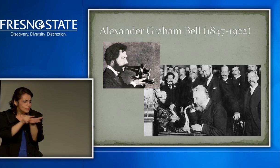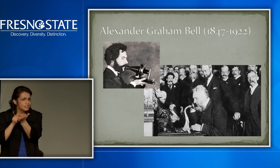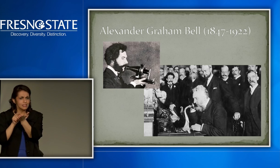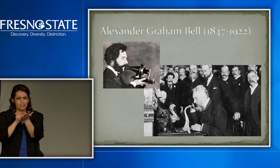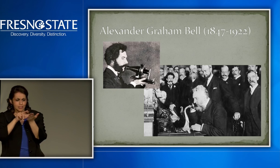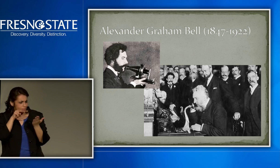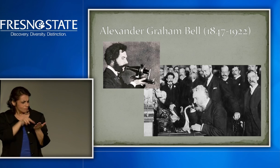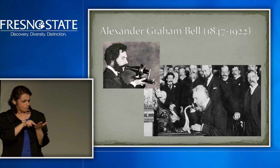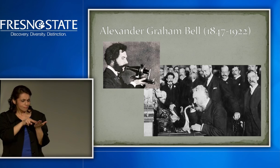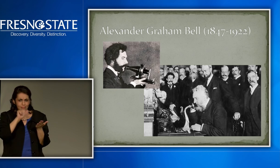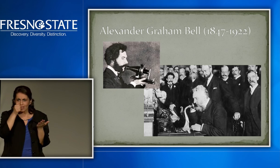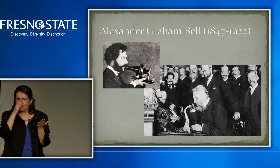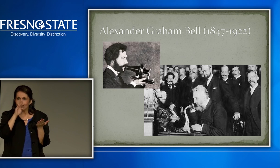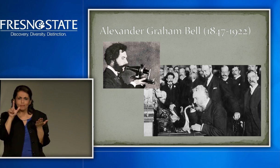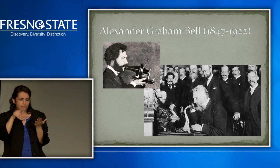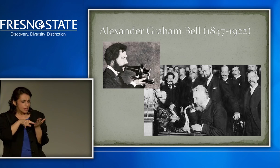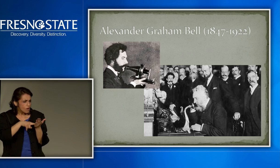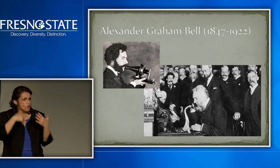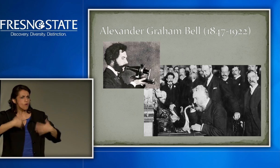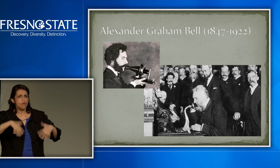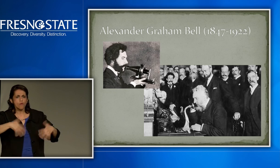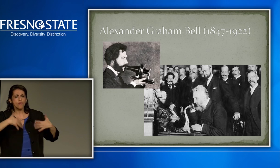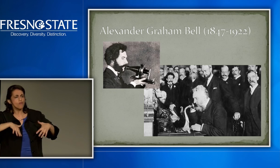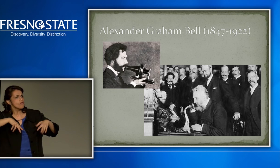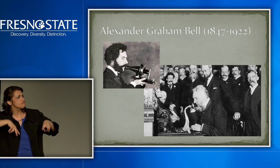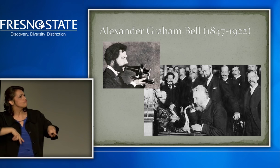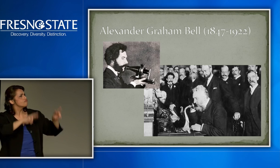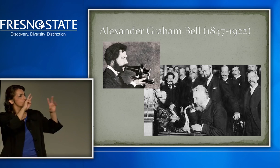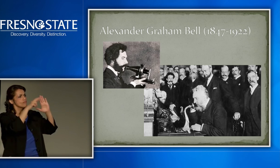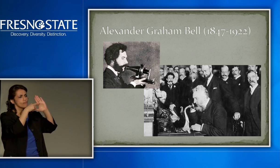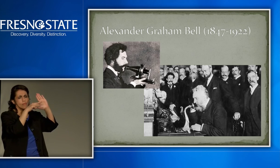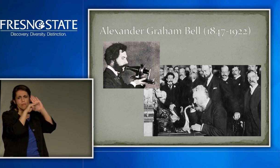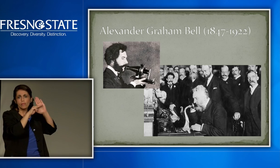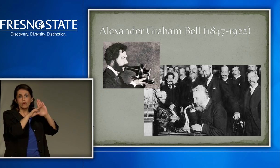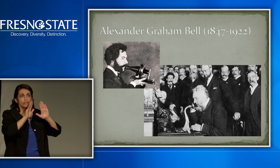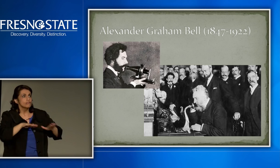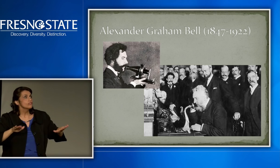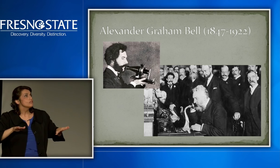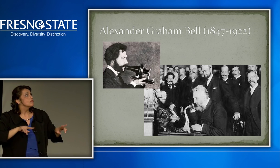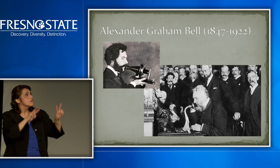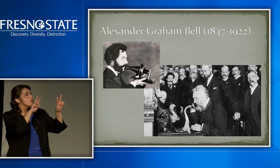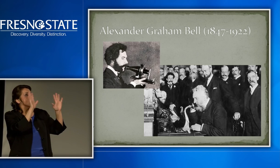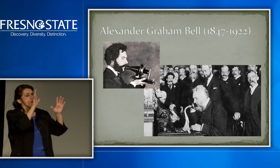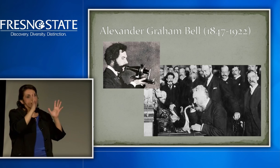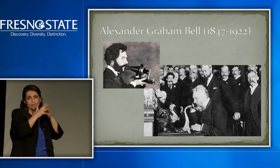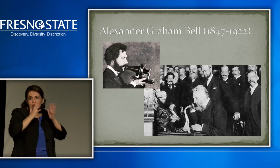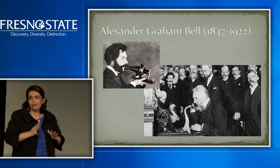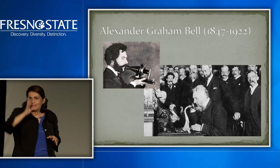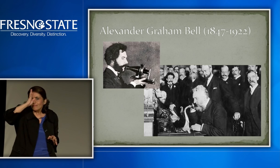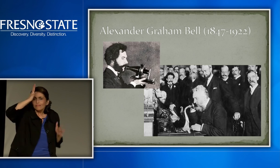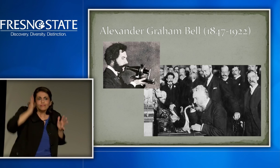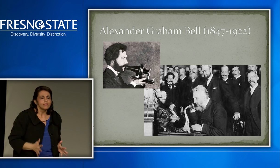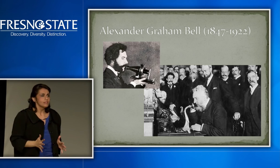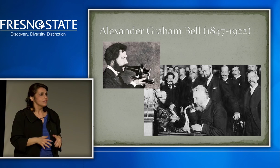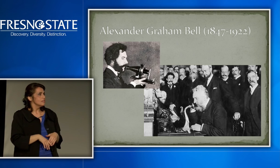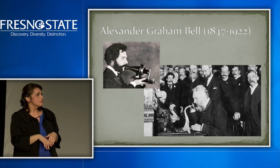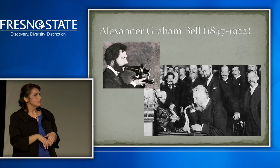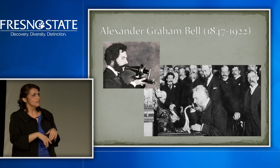In history books, it's printed Alexander Graham Bell, a great man, admired by many people.